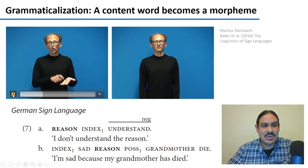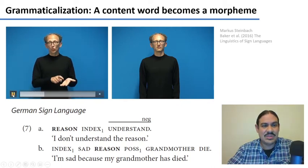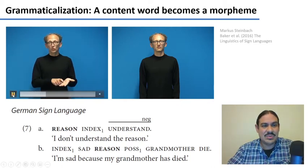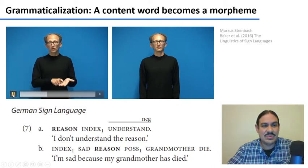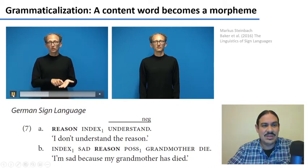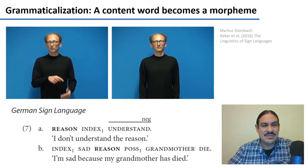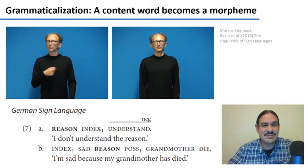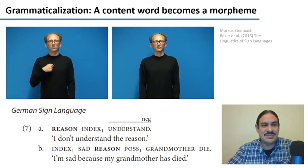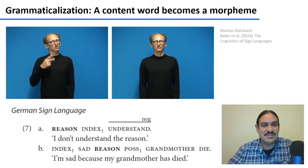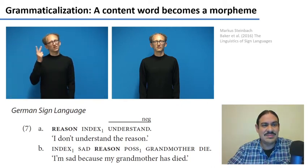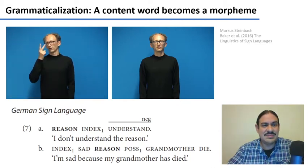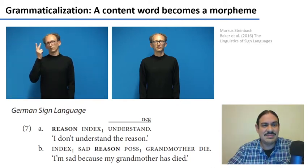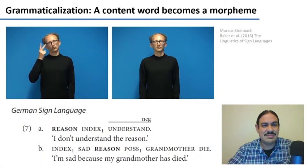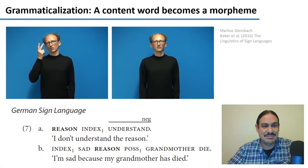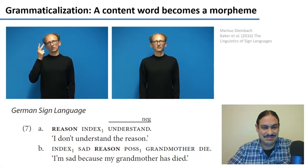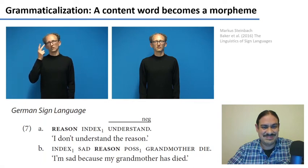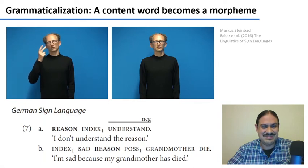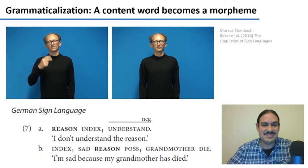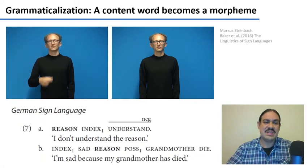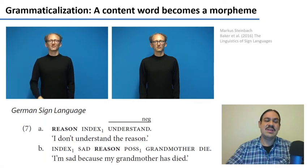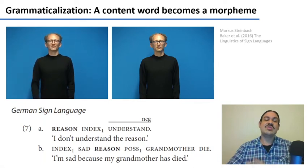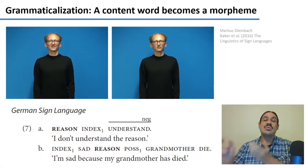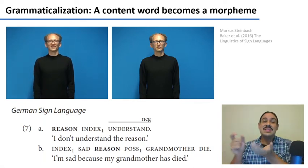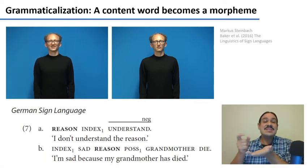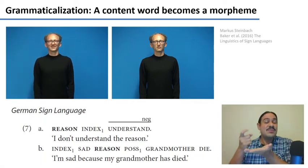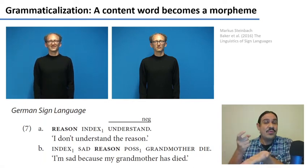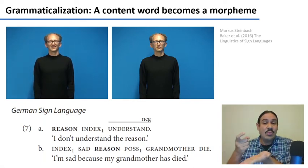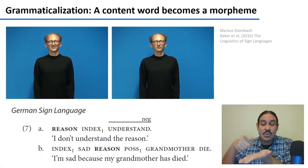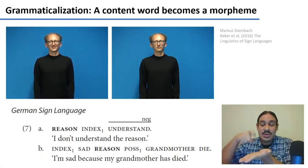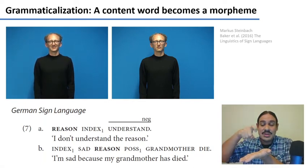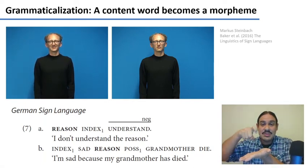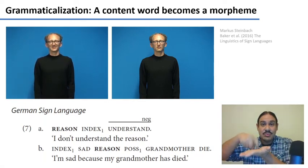which means because which is has a reduced phonological form